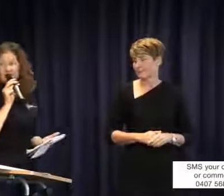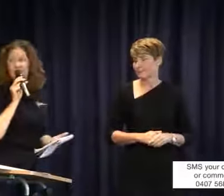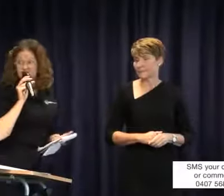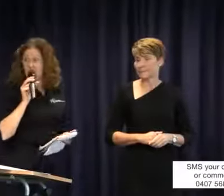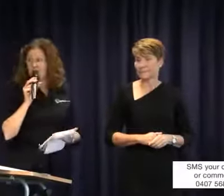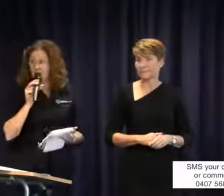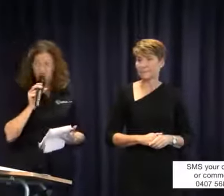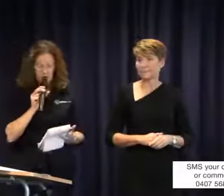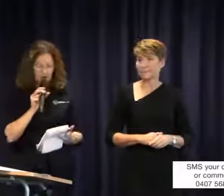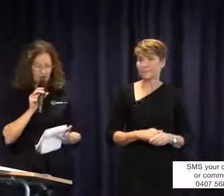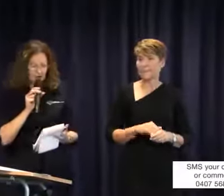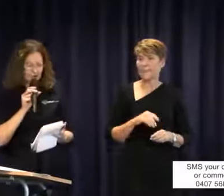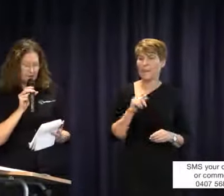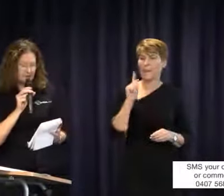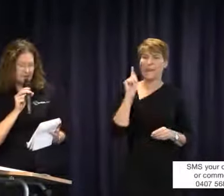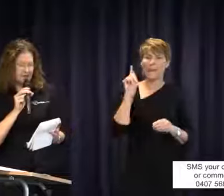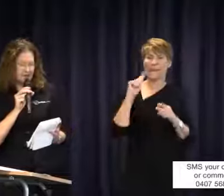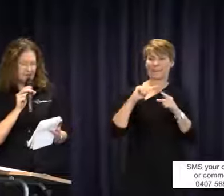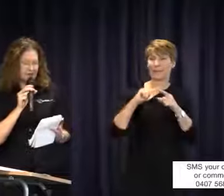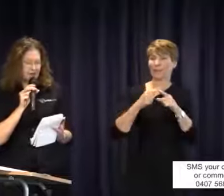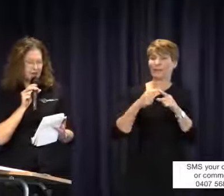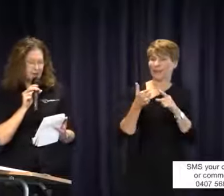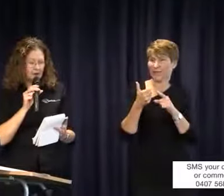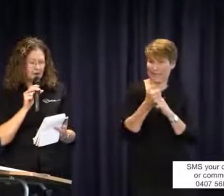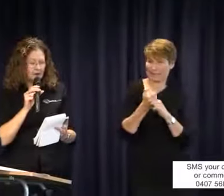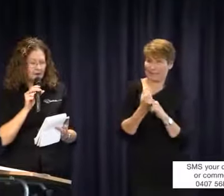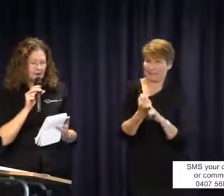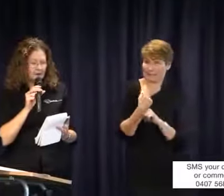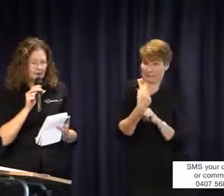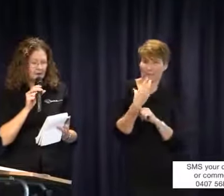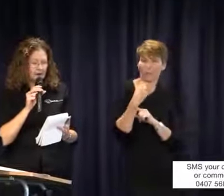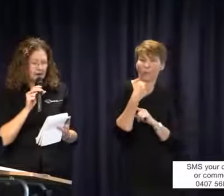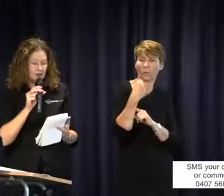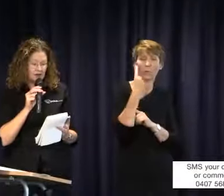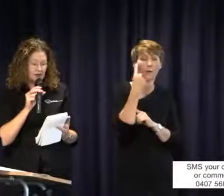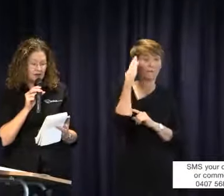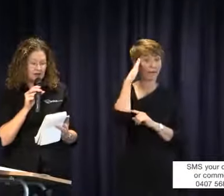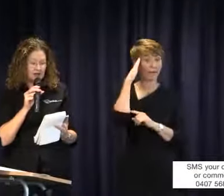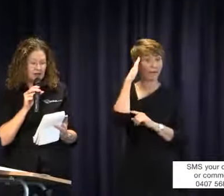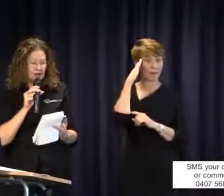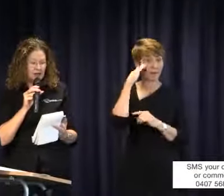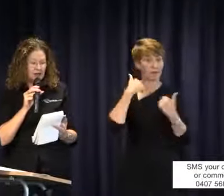Just leading on to that point, there's an SMS here from a mum in Western Australia who